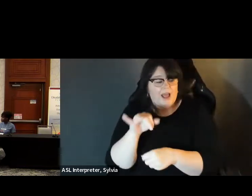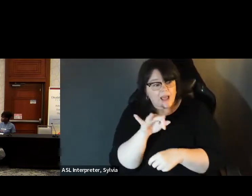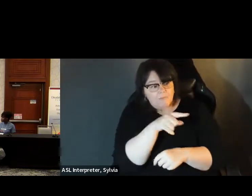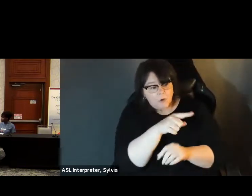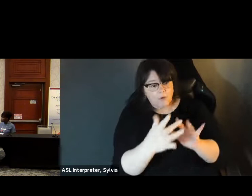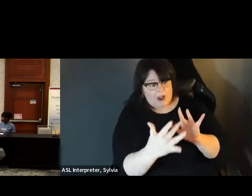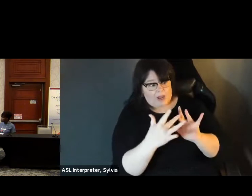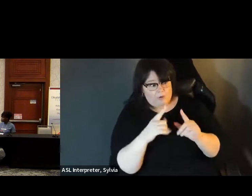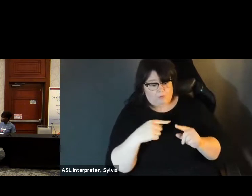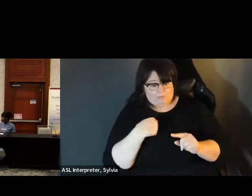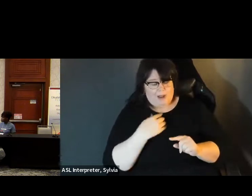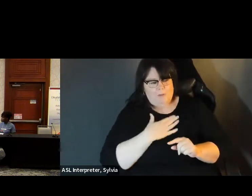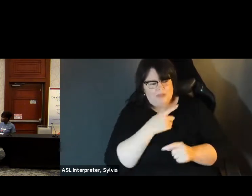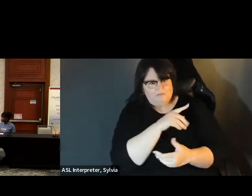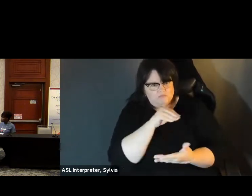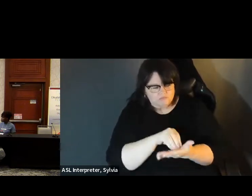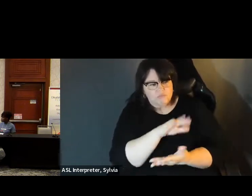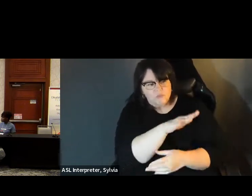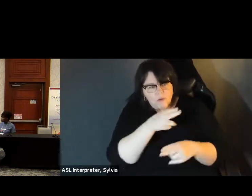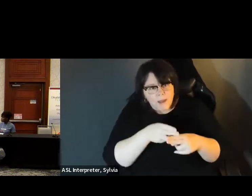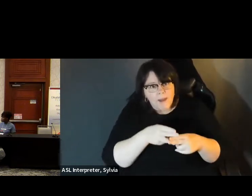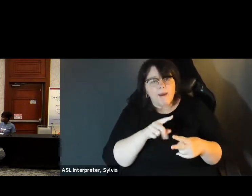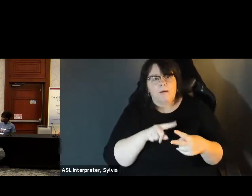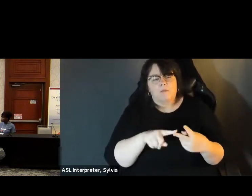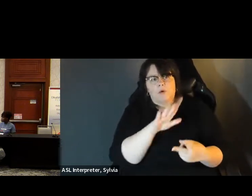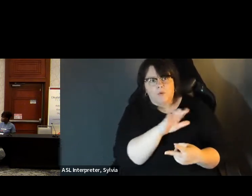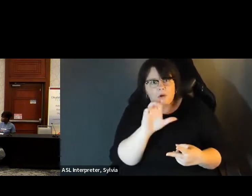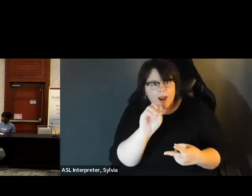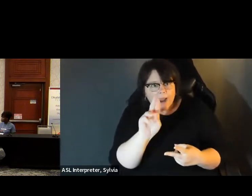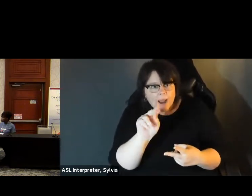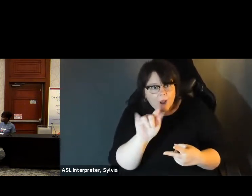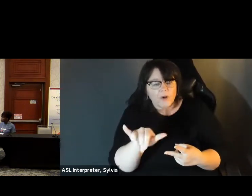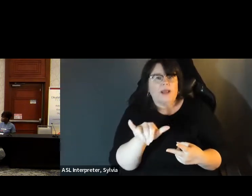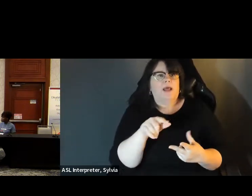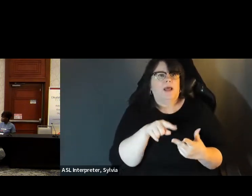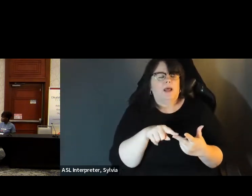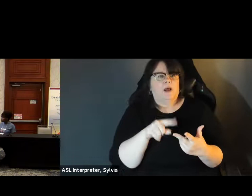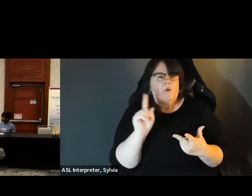Your county, so we know which county you're emailing us from, and and we'll be happy to assist you.